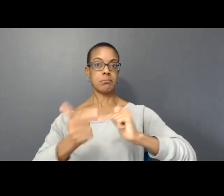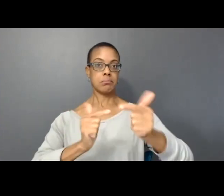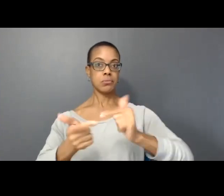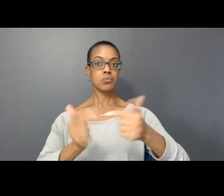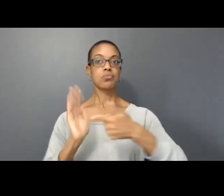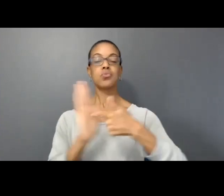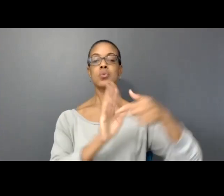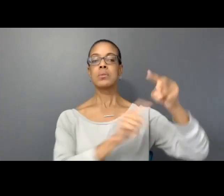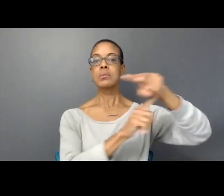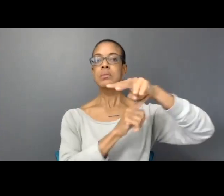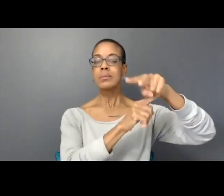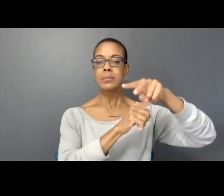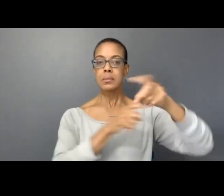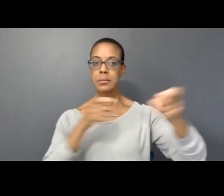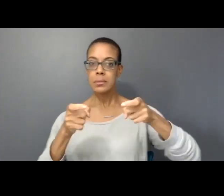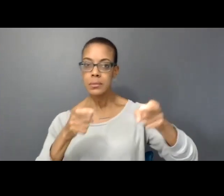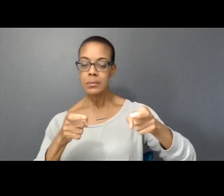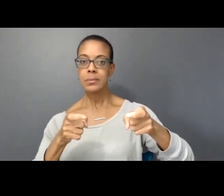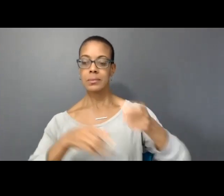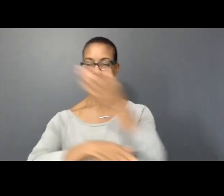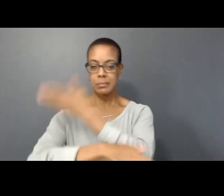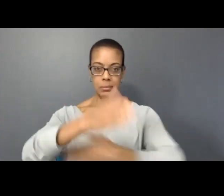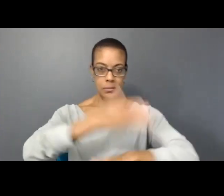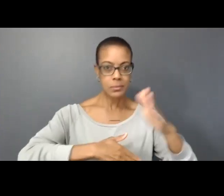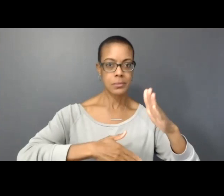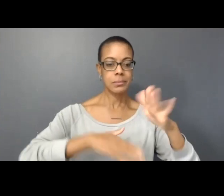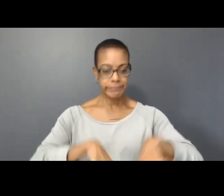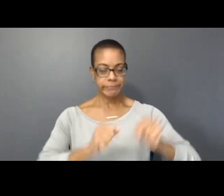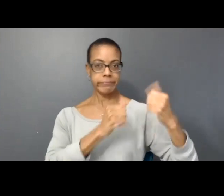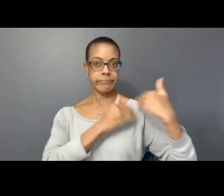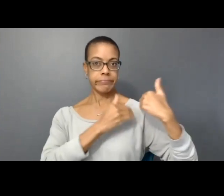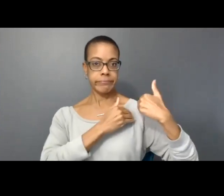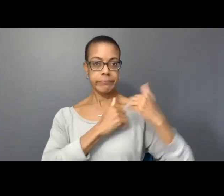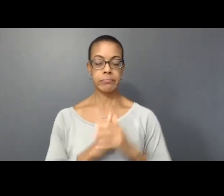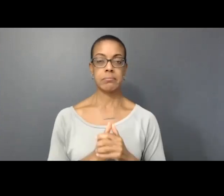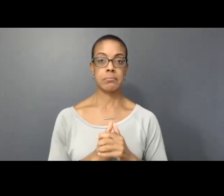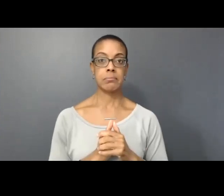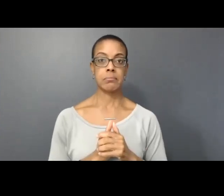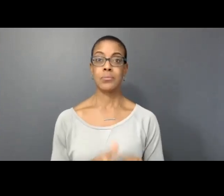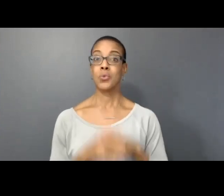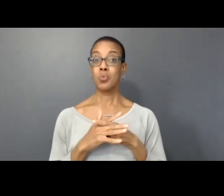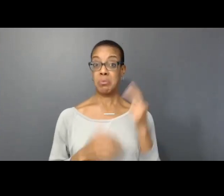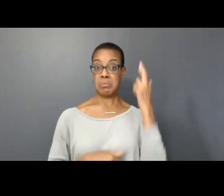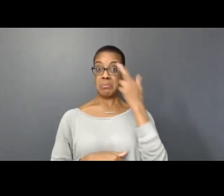control, dismemberment, and agency. The original impetus for this piece began by bridging my